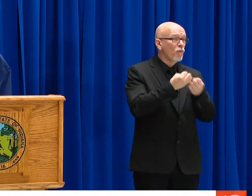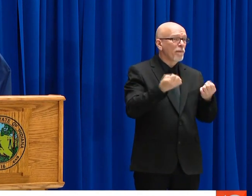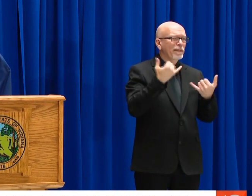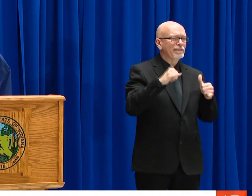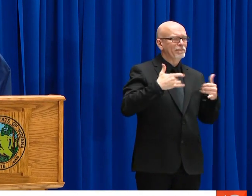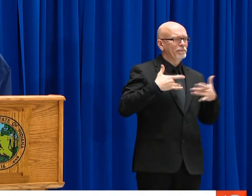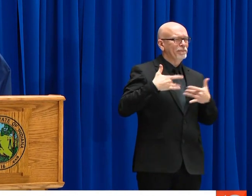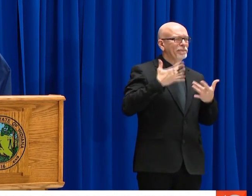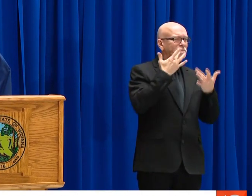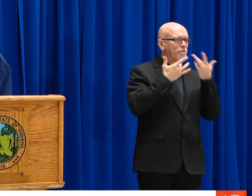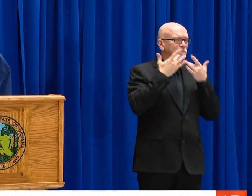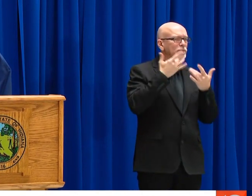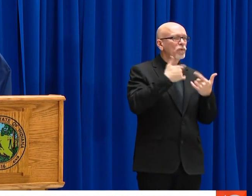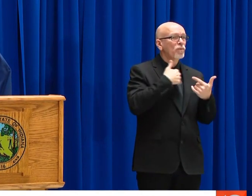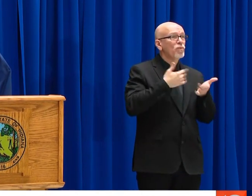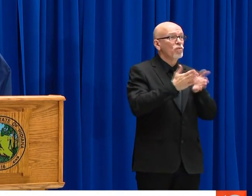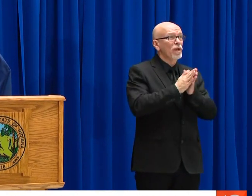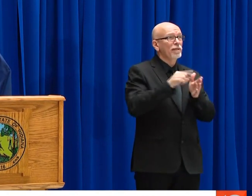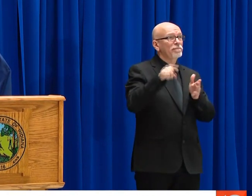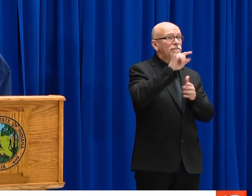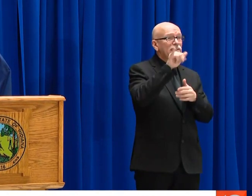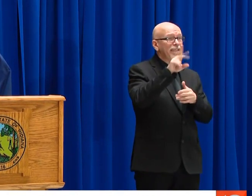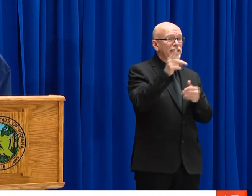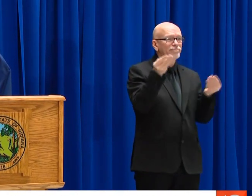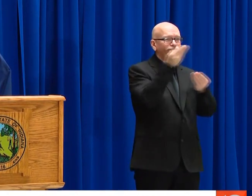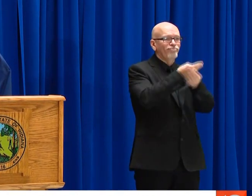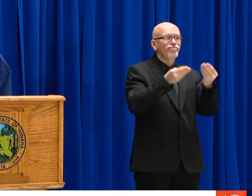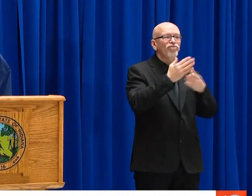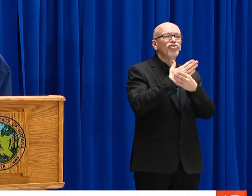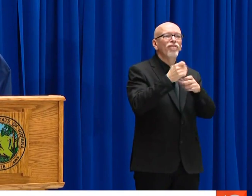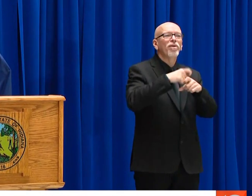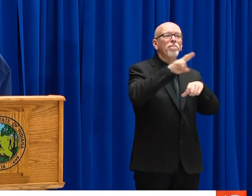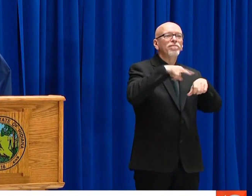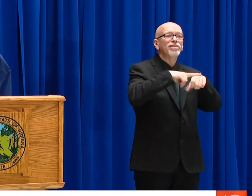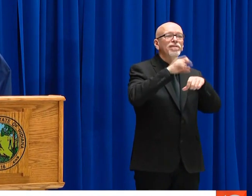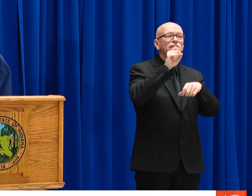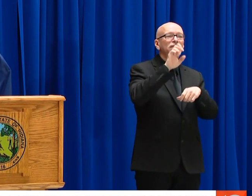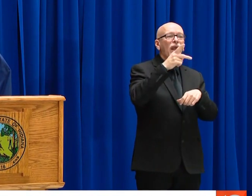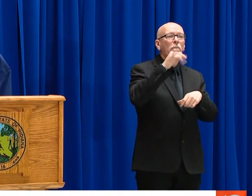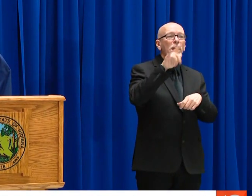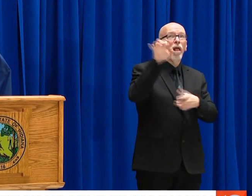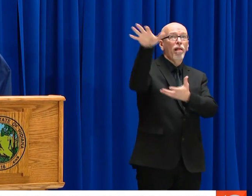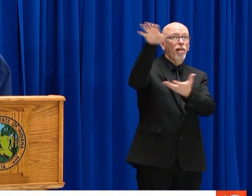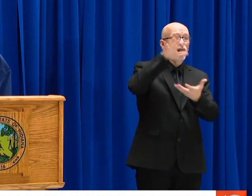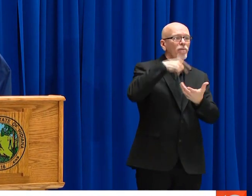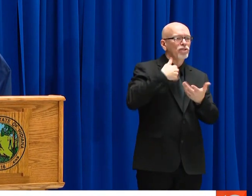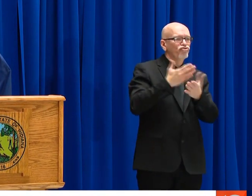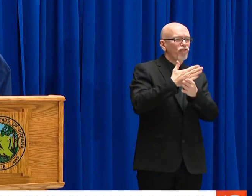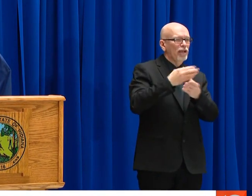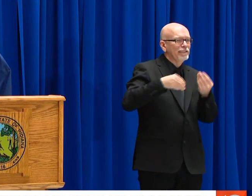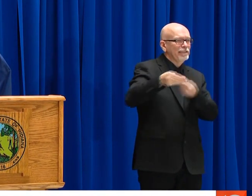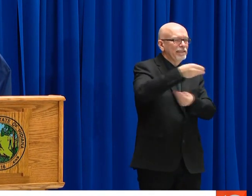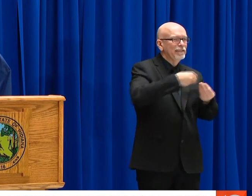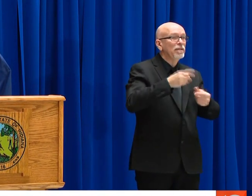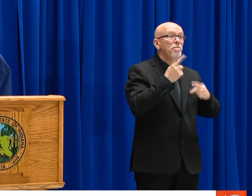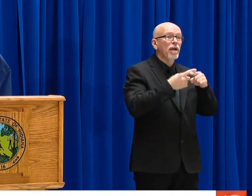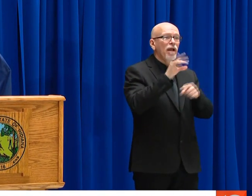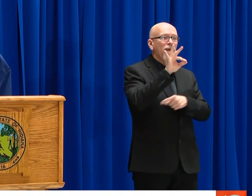WITHIN THE NEXT COUPLE OF WEEKS. WE KNOW THAT PERSONAL PROTECTIVE EQUIPMENT IS STILL A CONCERN, AND WE'VE REQUESTED THE REST OF